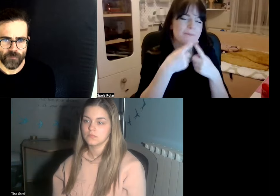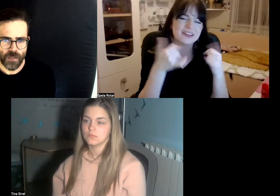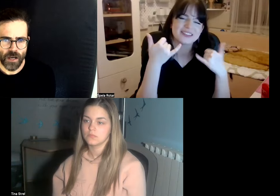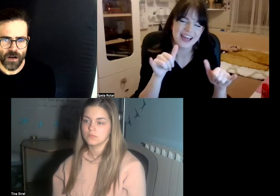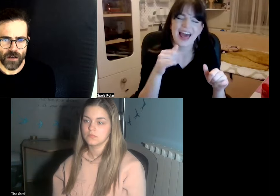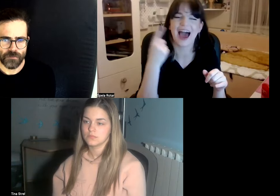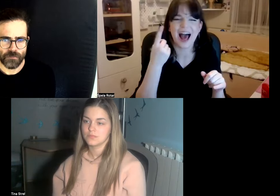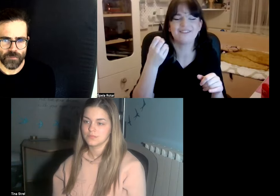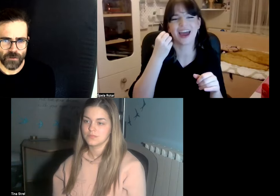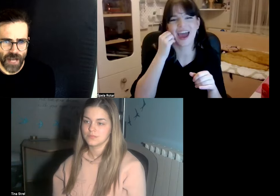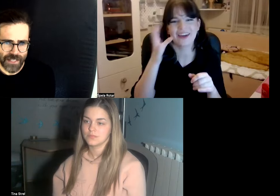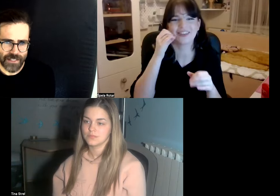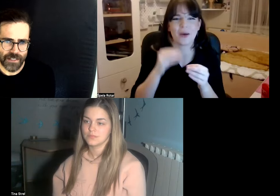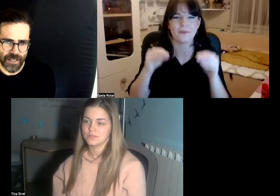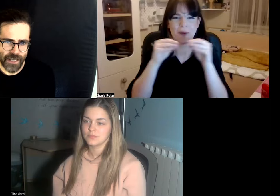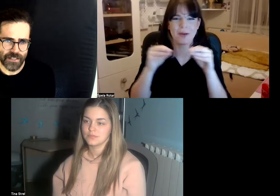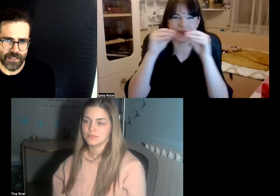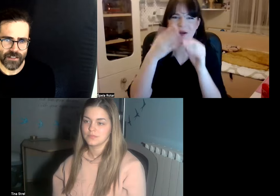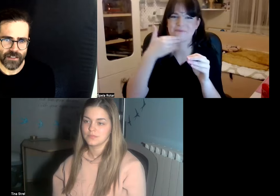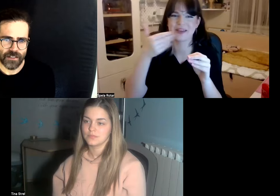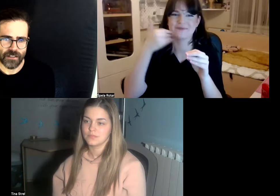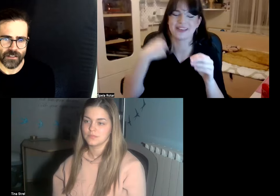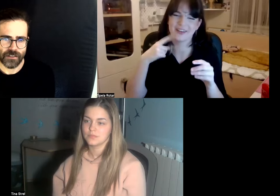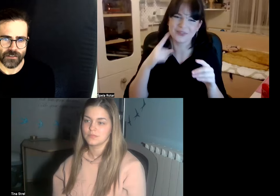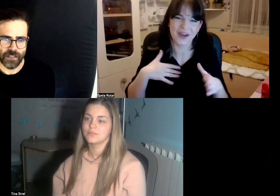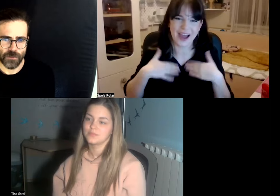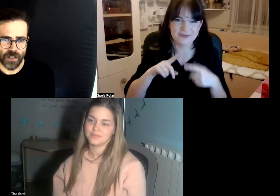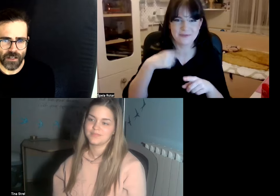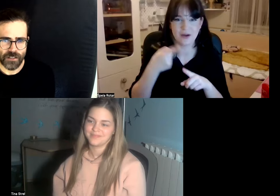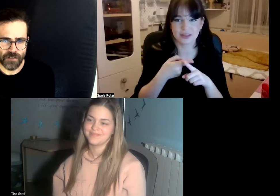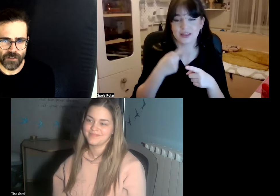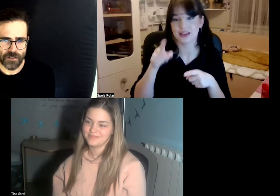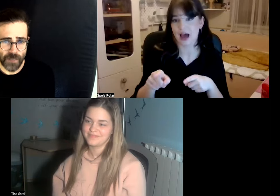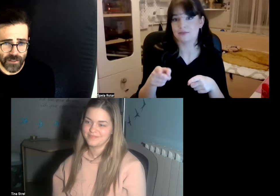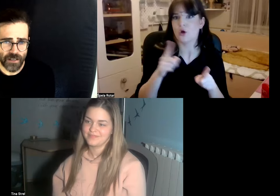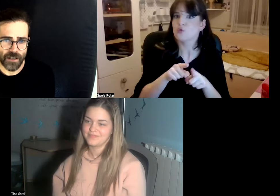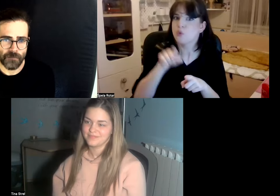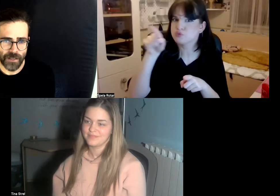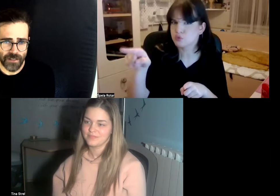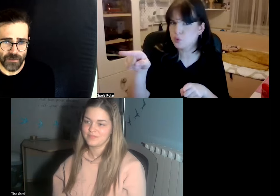progressed yes on that regard and after them better I'm better